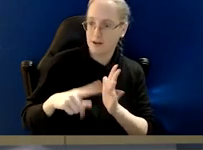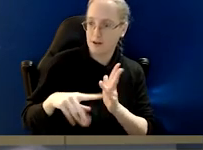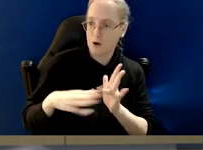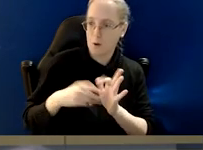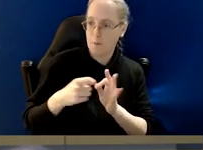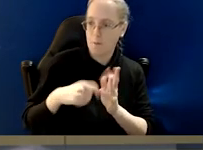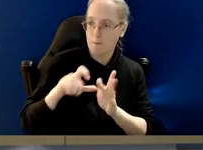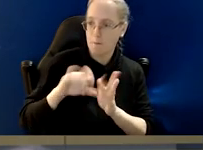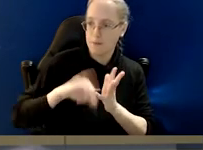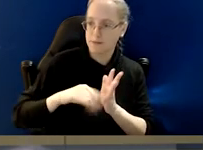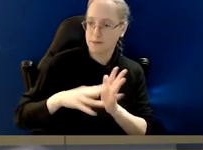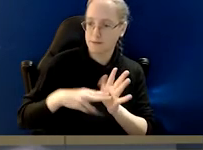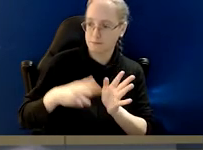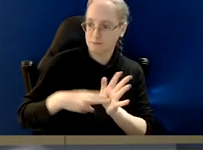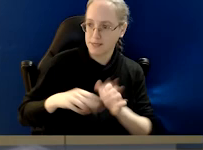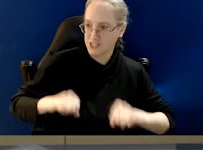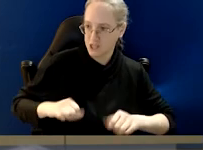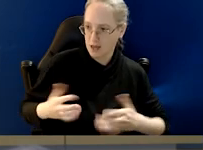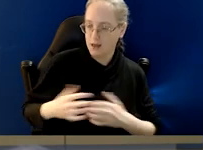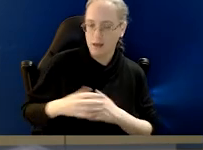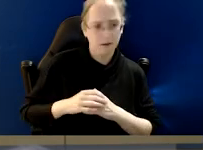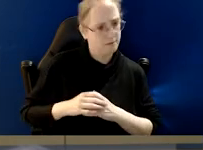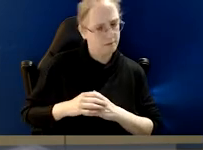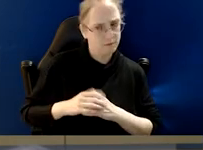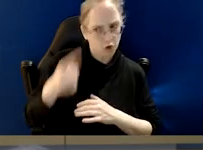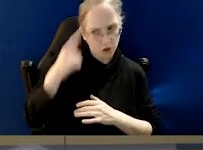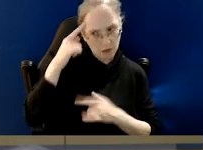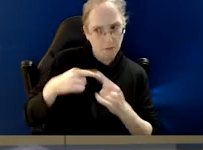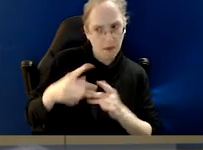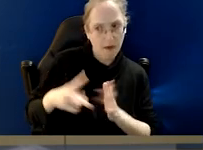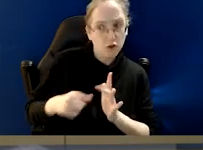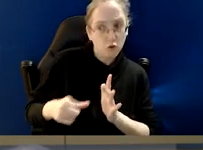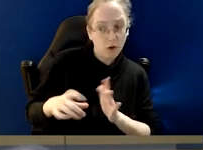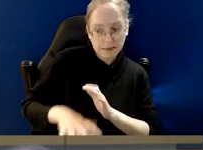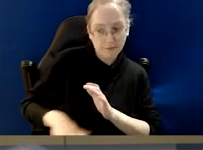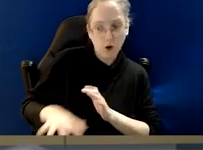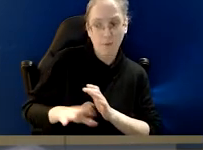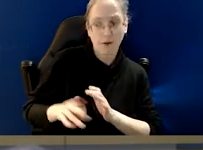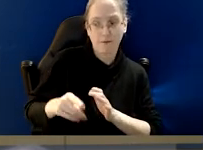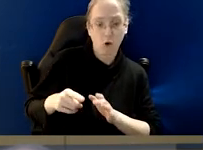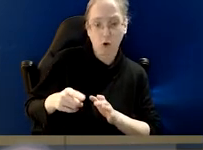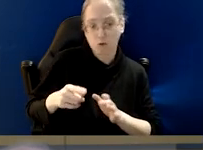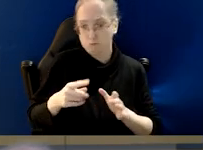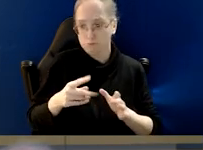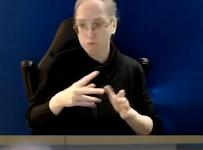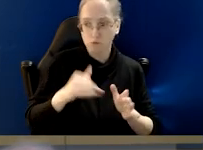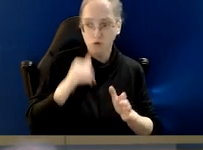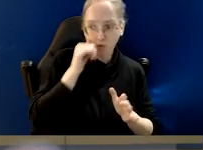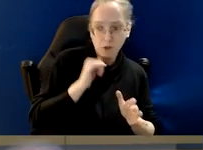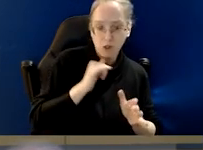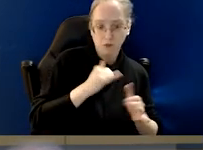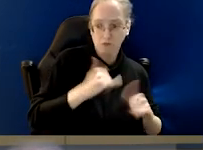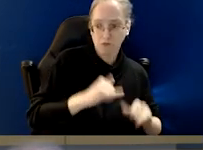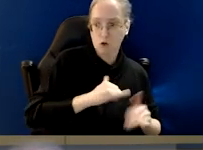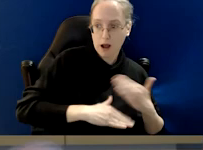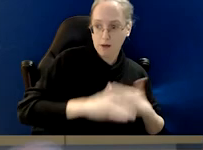What are your views about how, I guess Victoria at least is tracking in terms of corruption and misconduct risk?